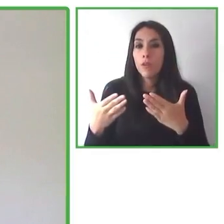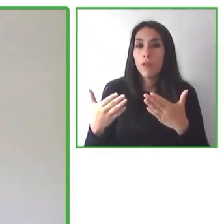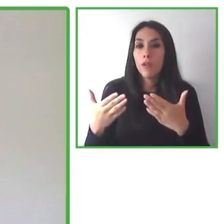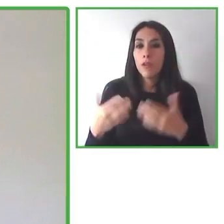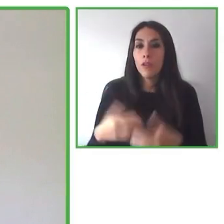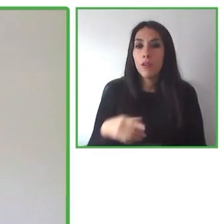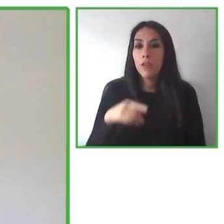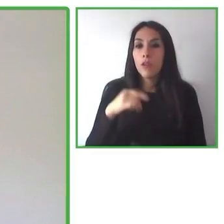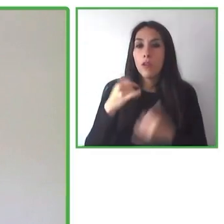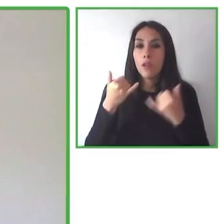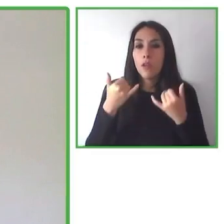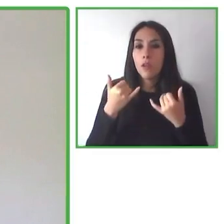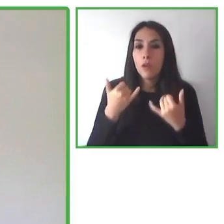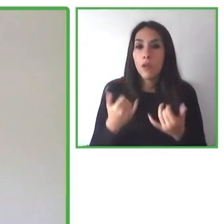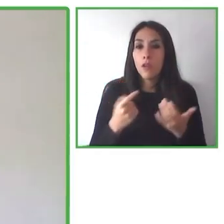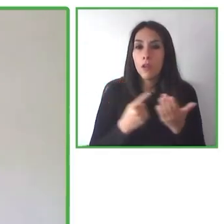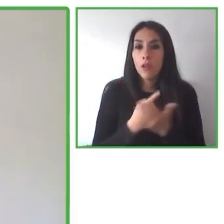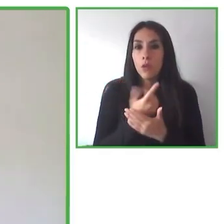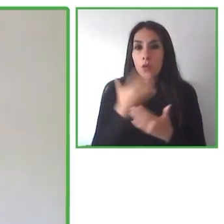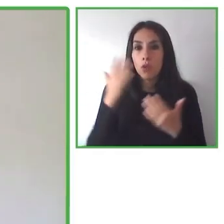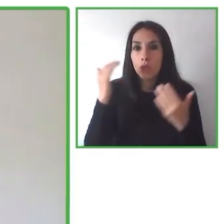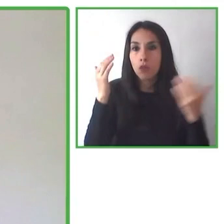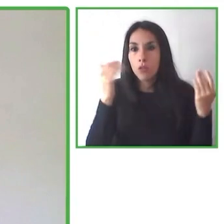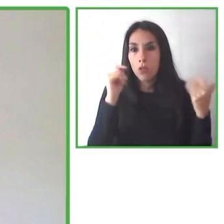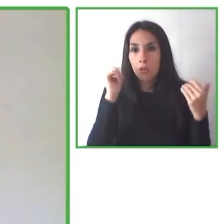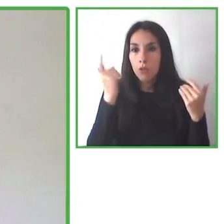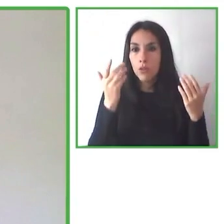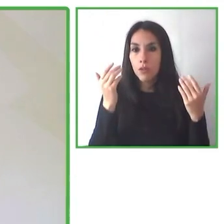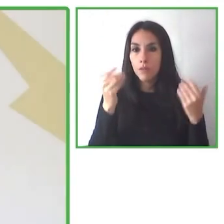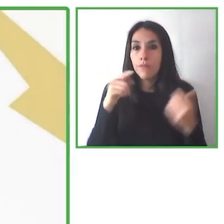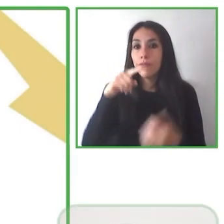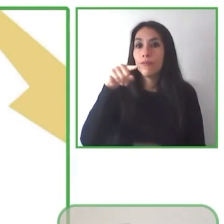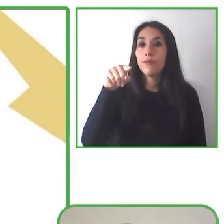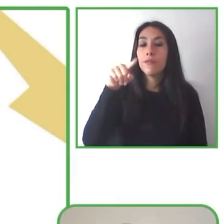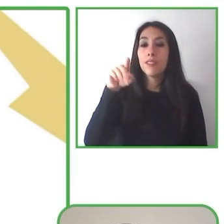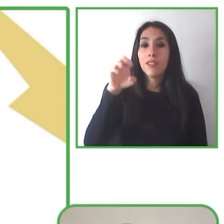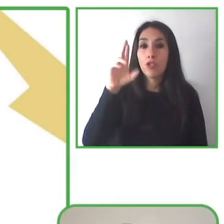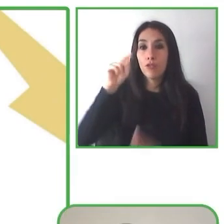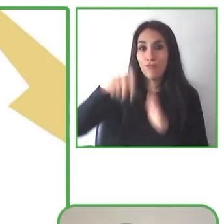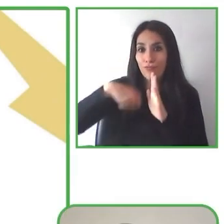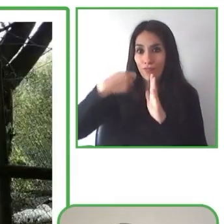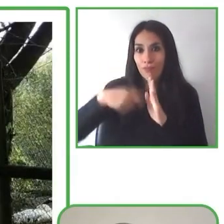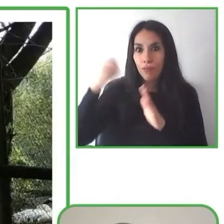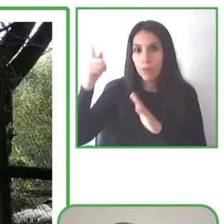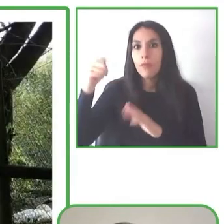And thank you very much, Jesús and all of the panelists with us today. I'd like to talk a little bit.